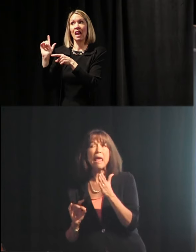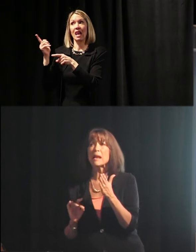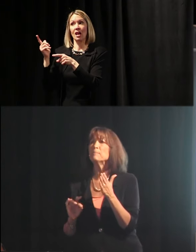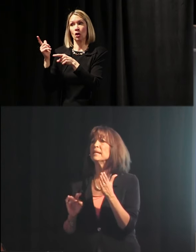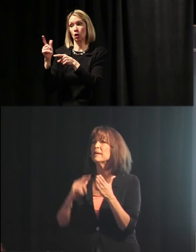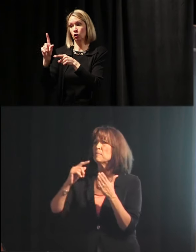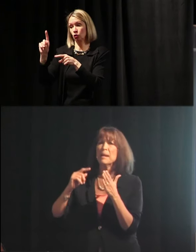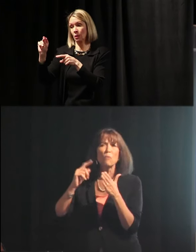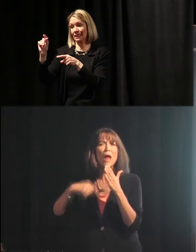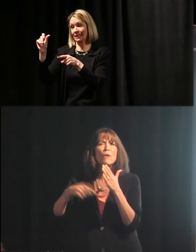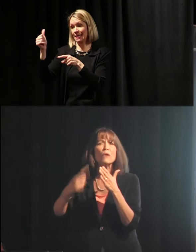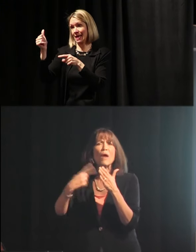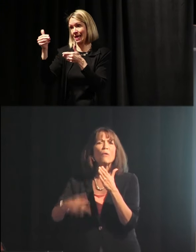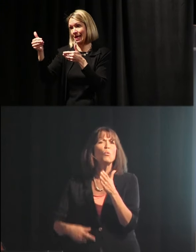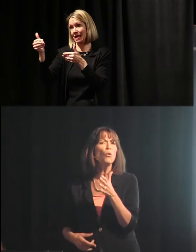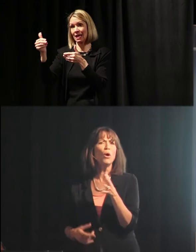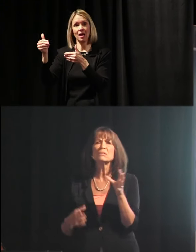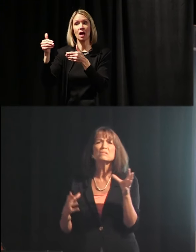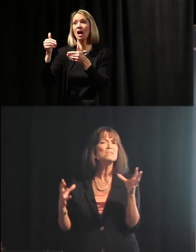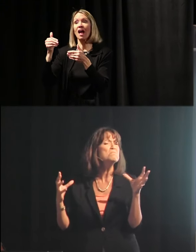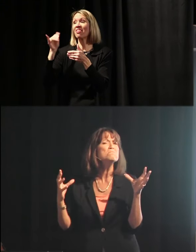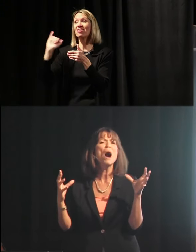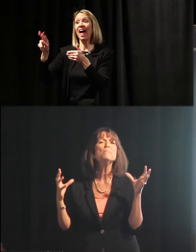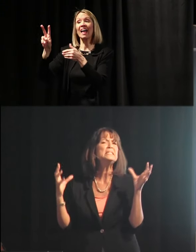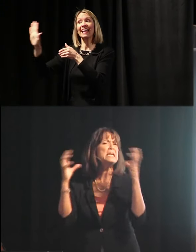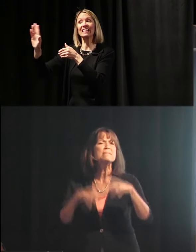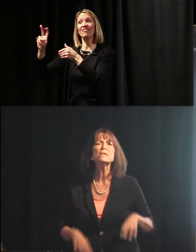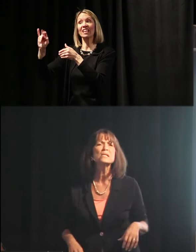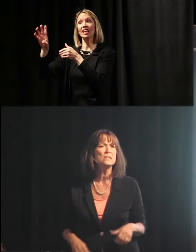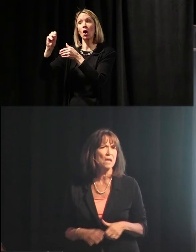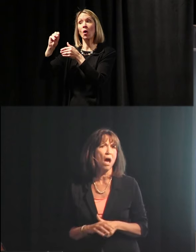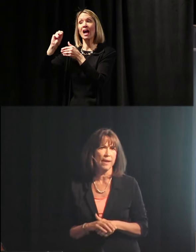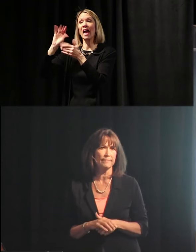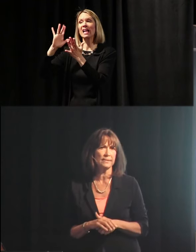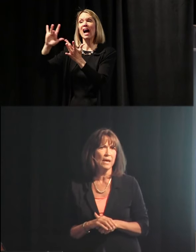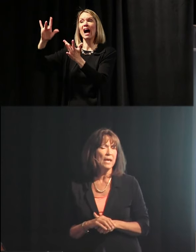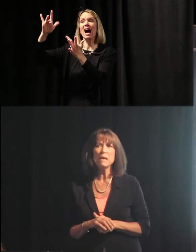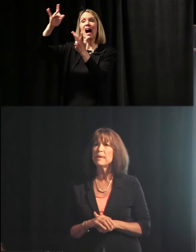it had been around and around the world umpteen million times.